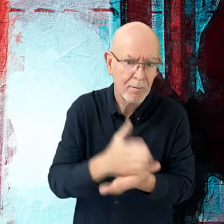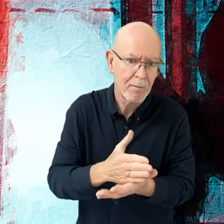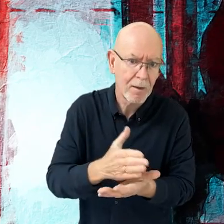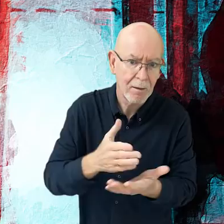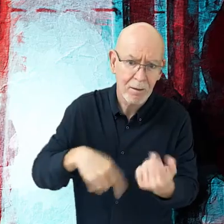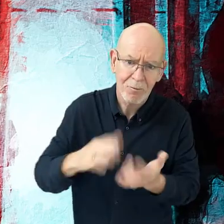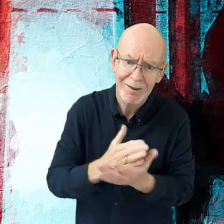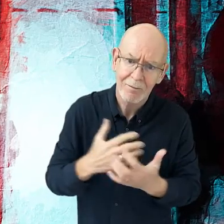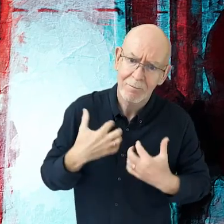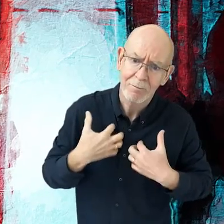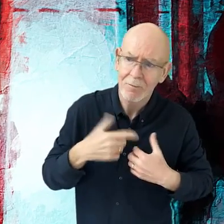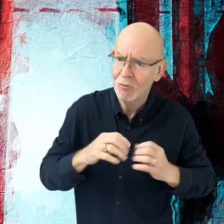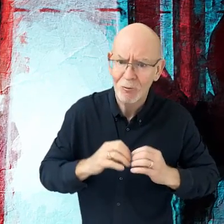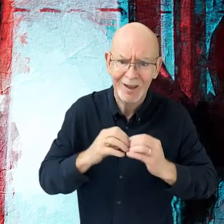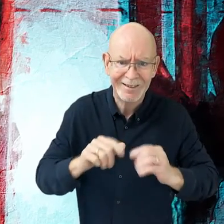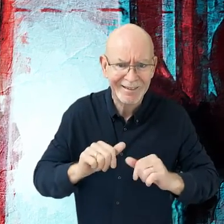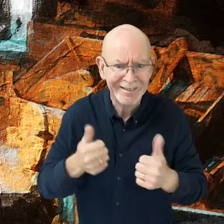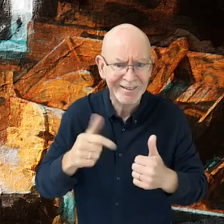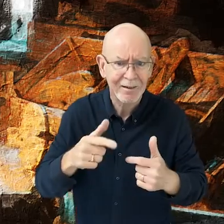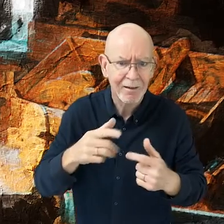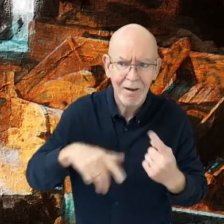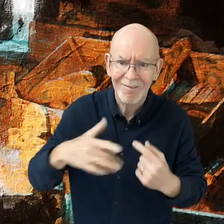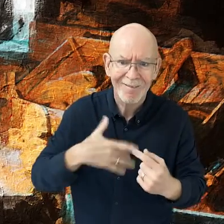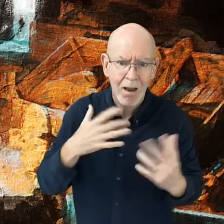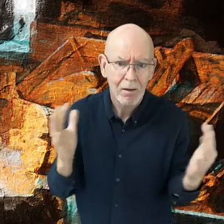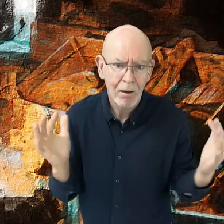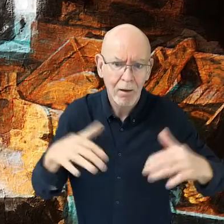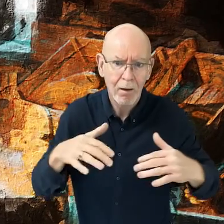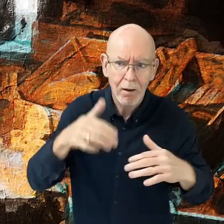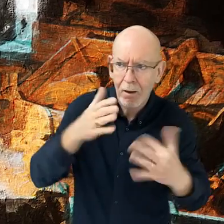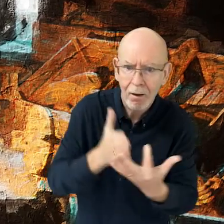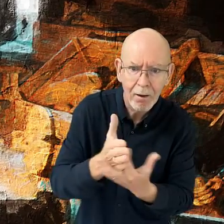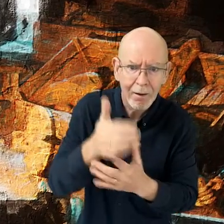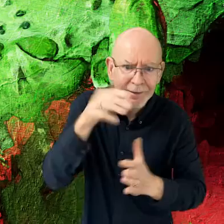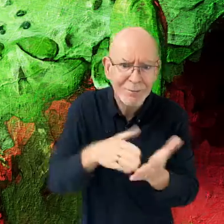[James] We're really interested in creating meaningful, mass participatory experiences